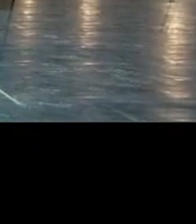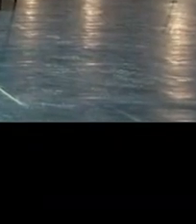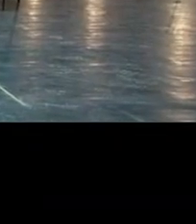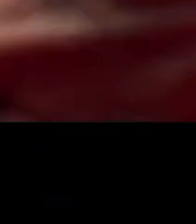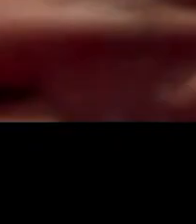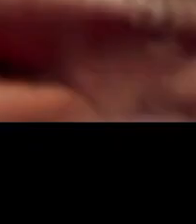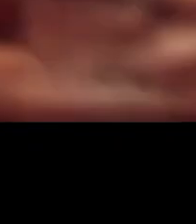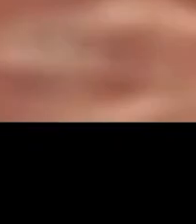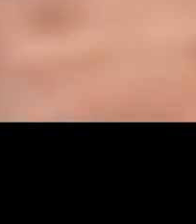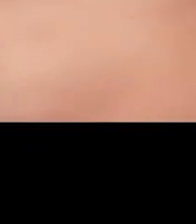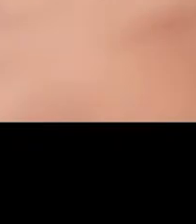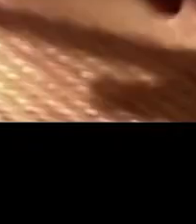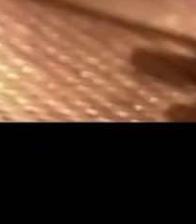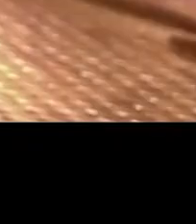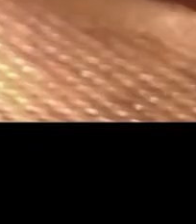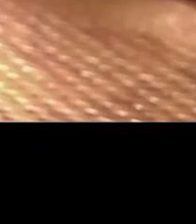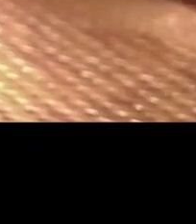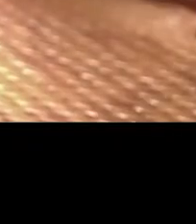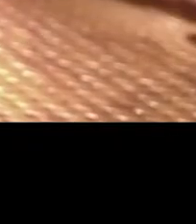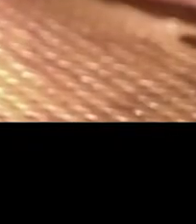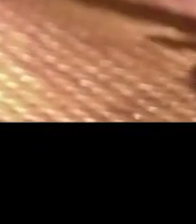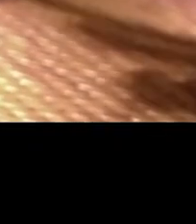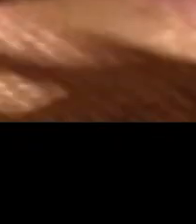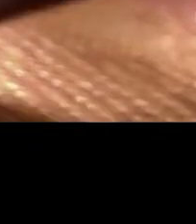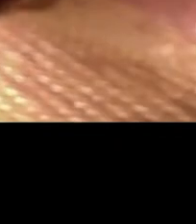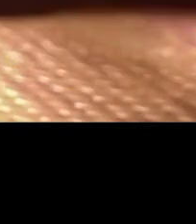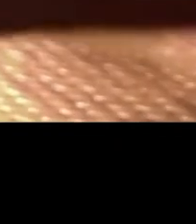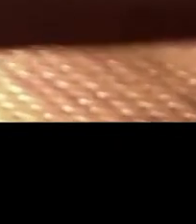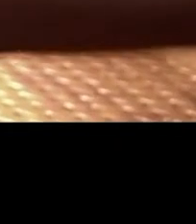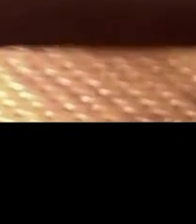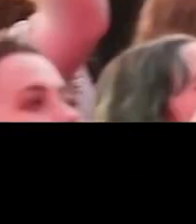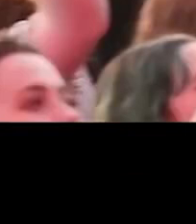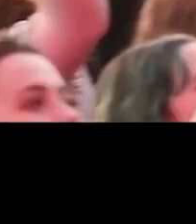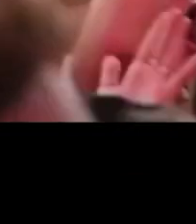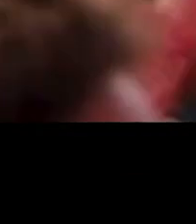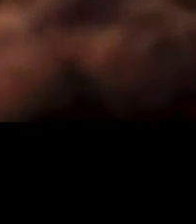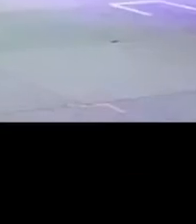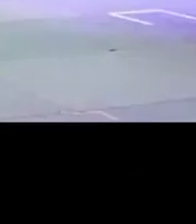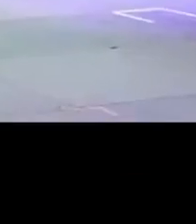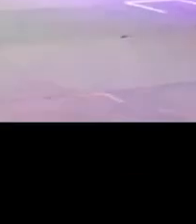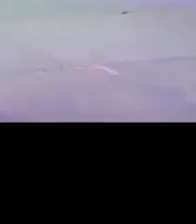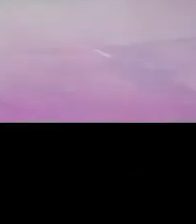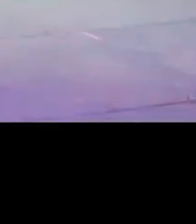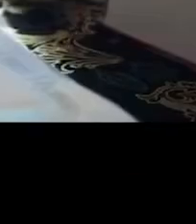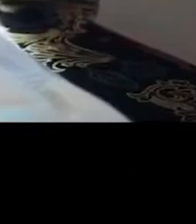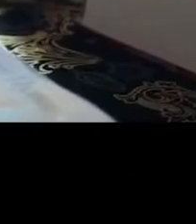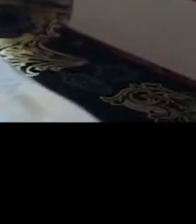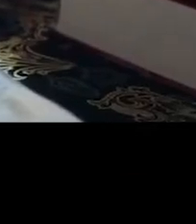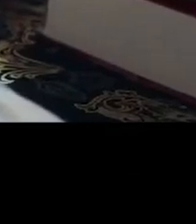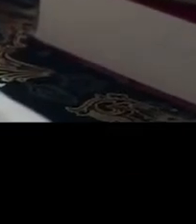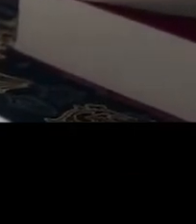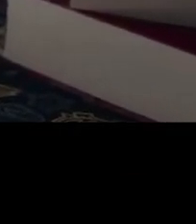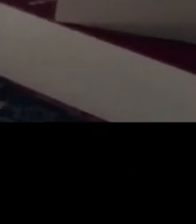Nations Music Australia and Writers Australia.